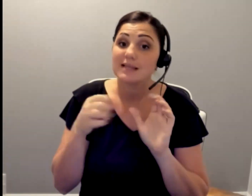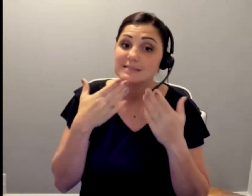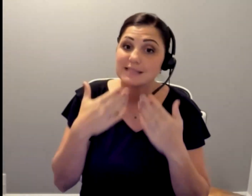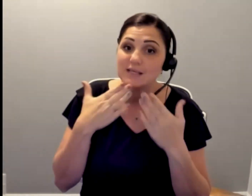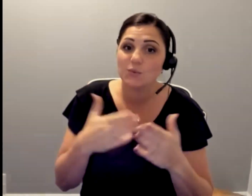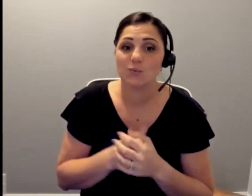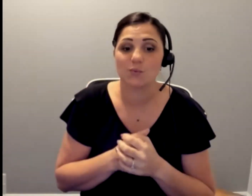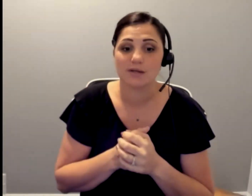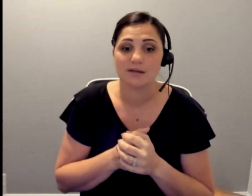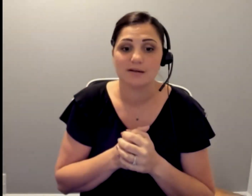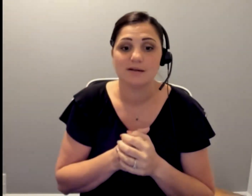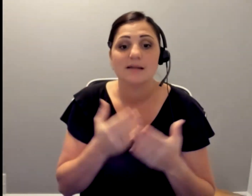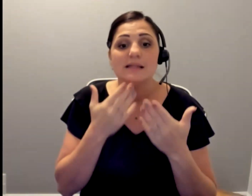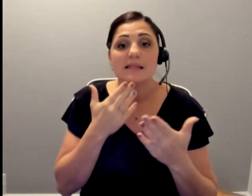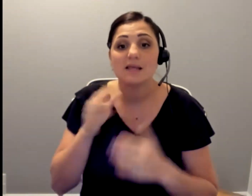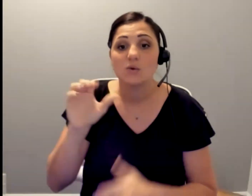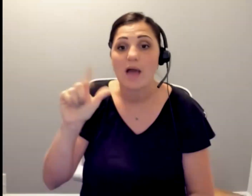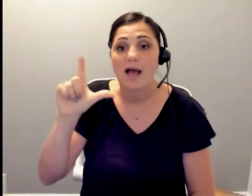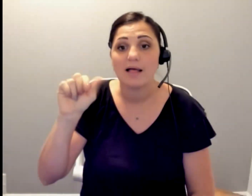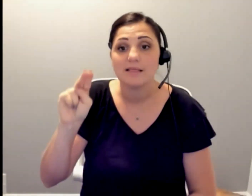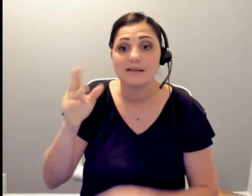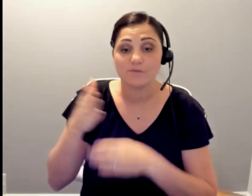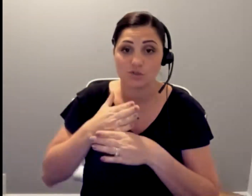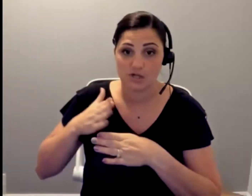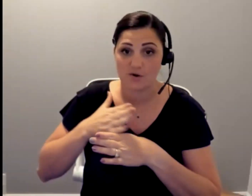: Also with the employees we are trying to get error in place to learn about disability history as well.